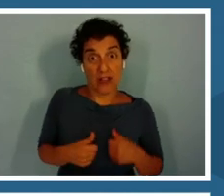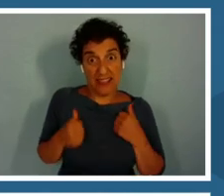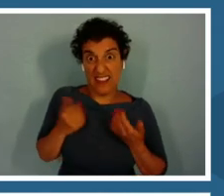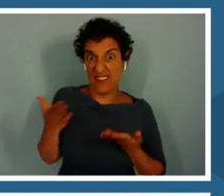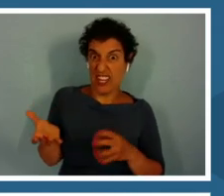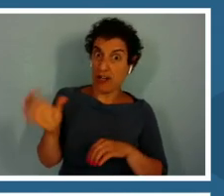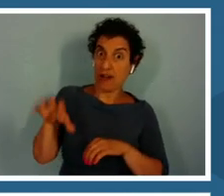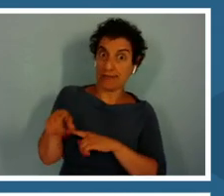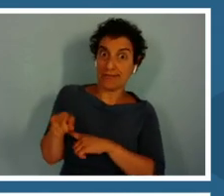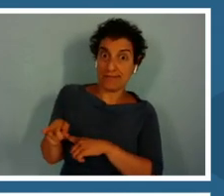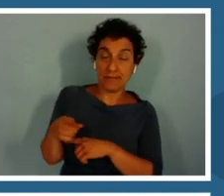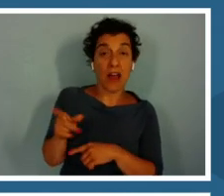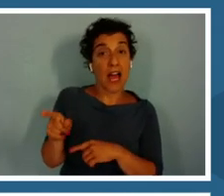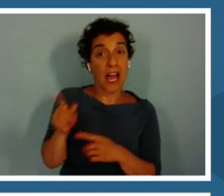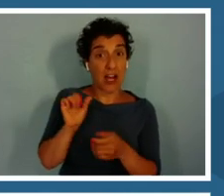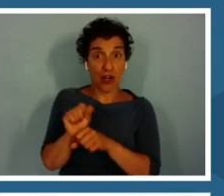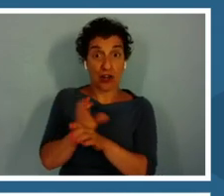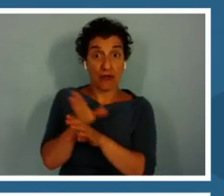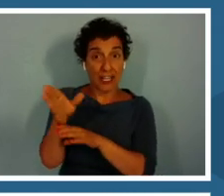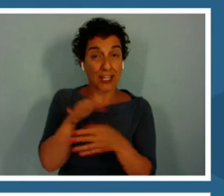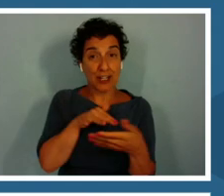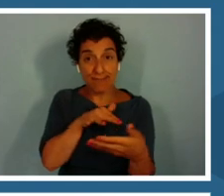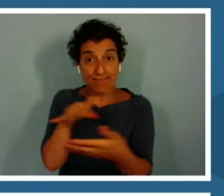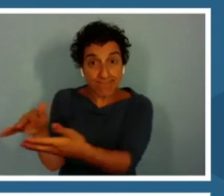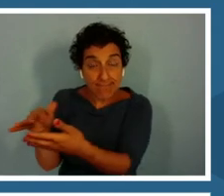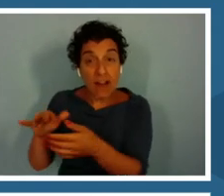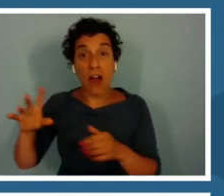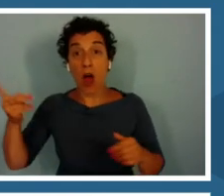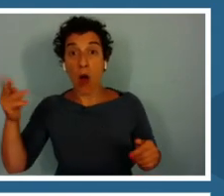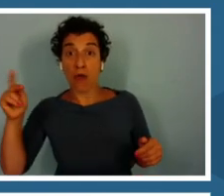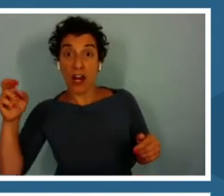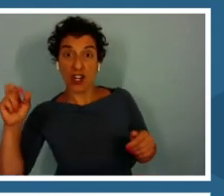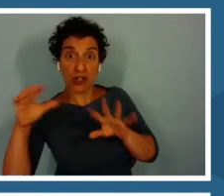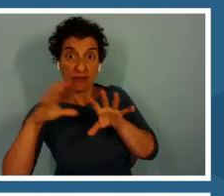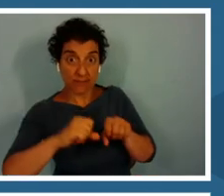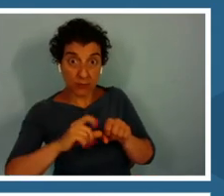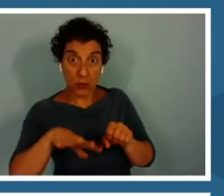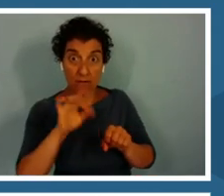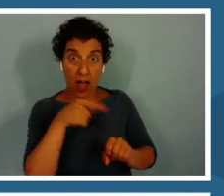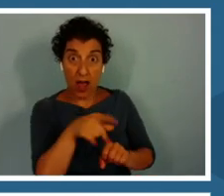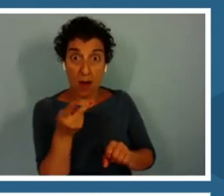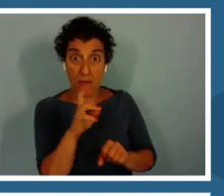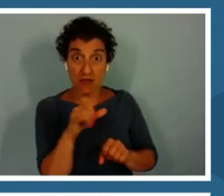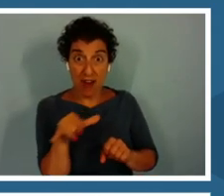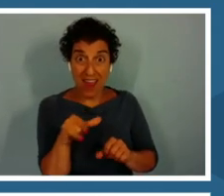mechanisms that enable predators to find their prey. The ones that help their prey of what those predators.